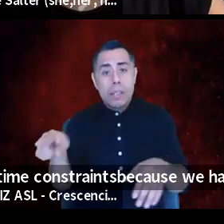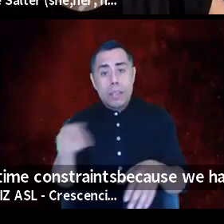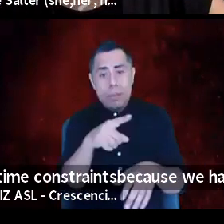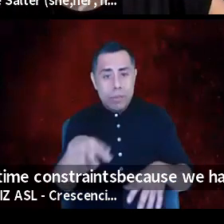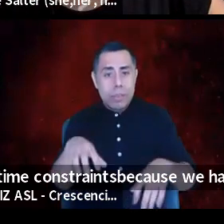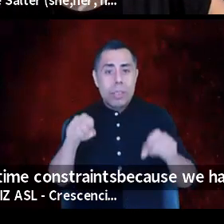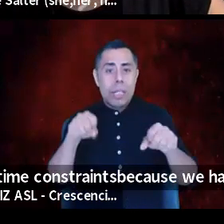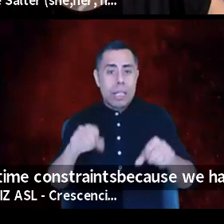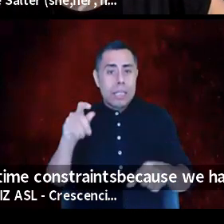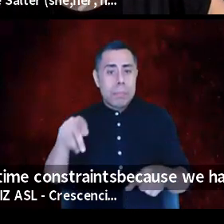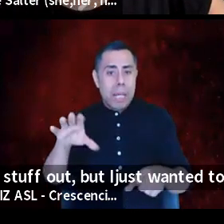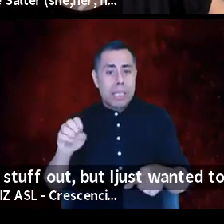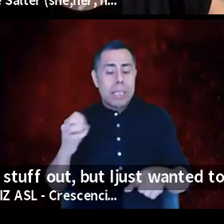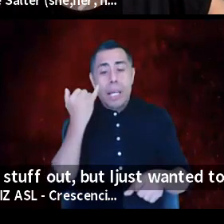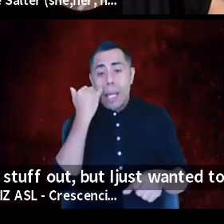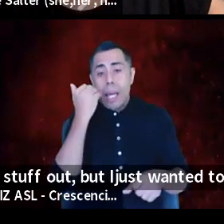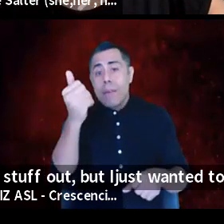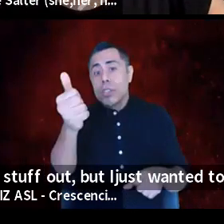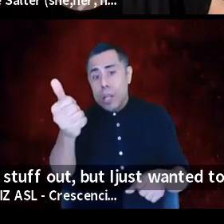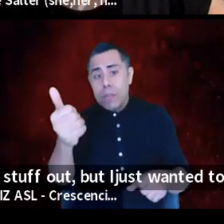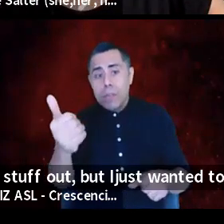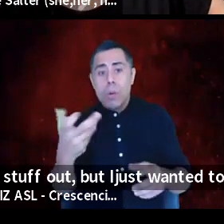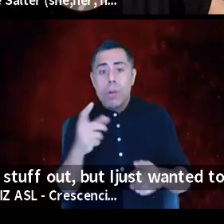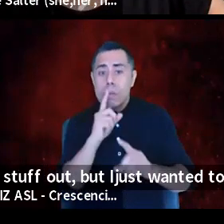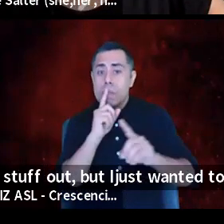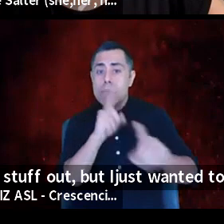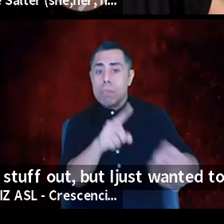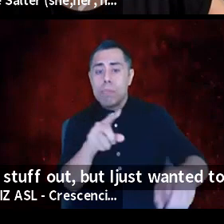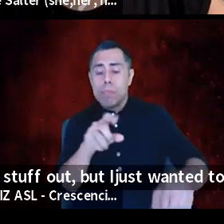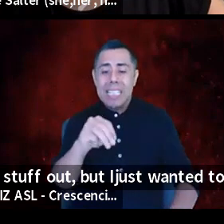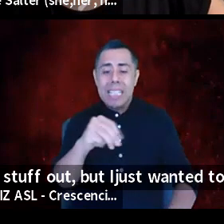and if you yourself have a response to Sam's call to action